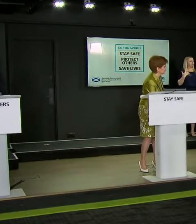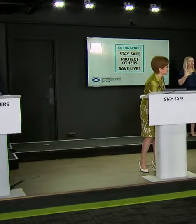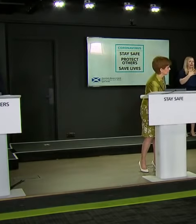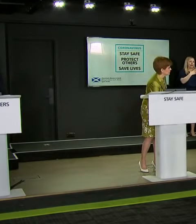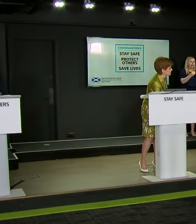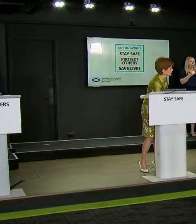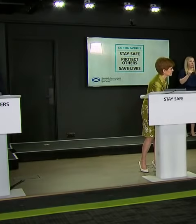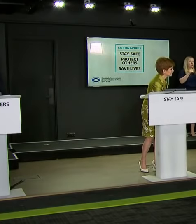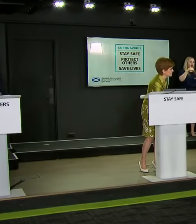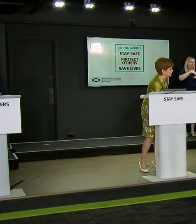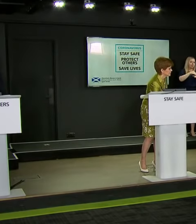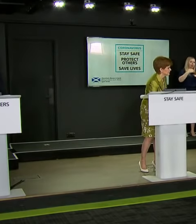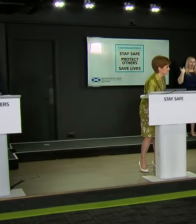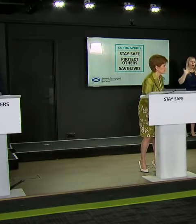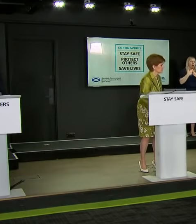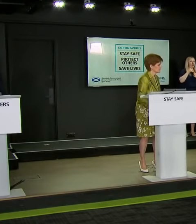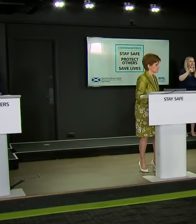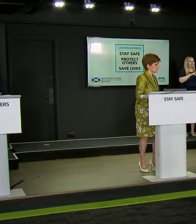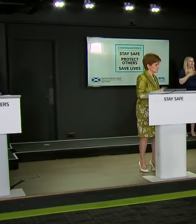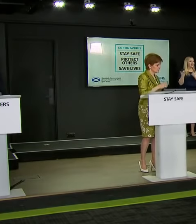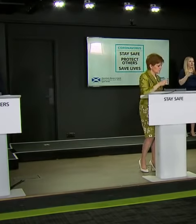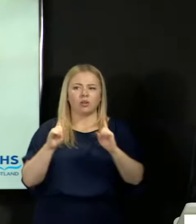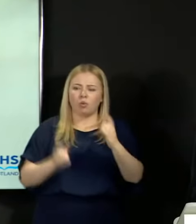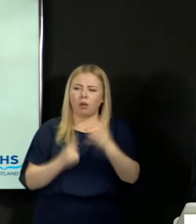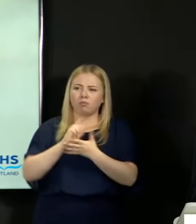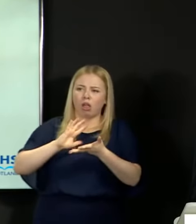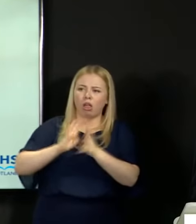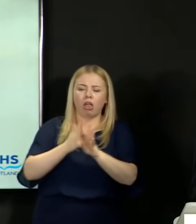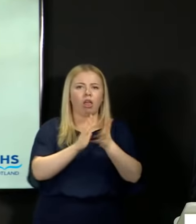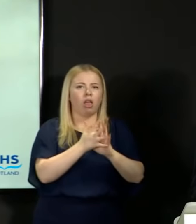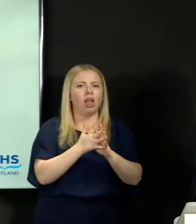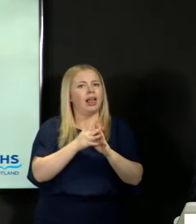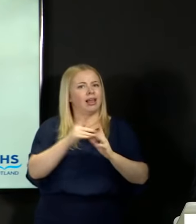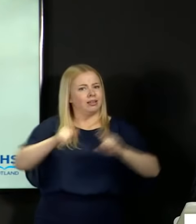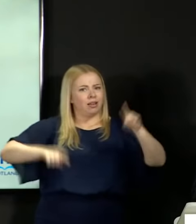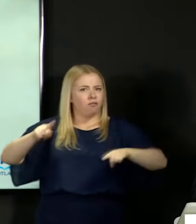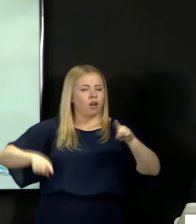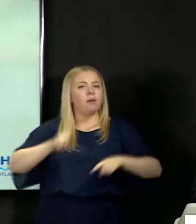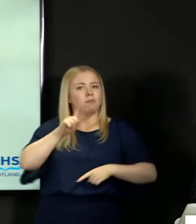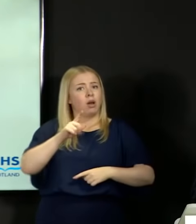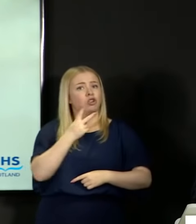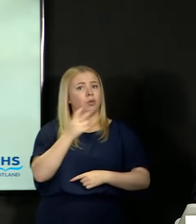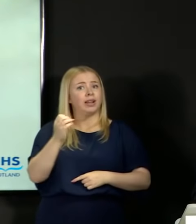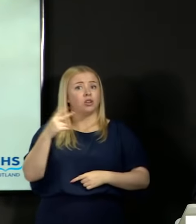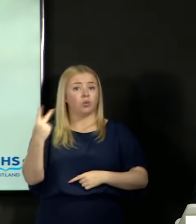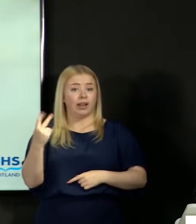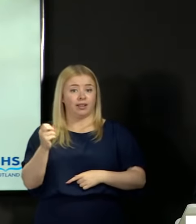disruption which it has caused. The 2020 exam diet is another example in that long list.